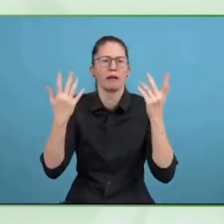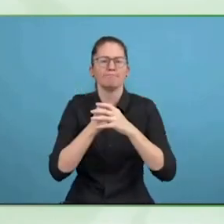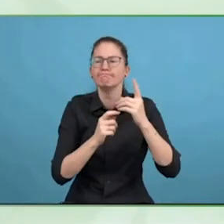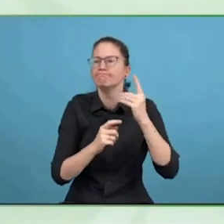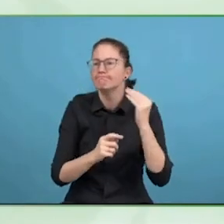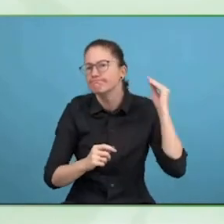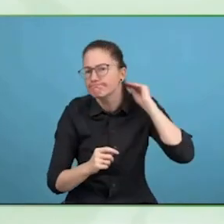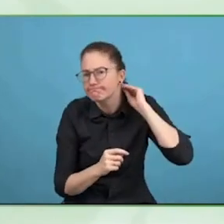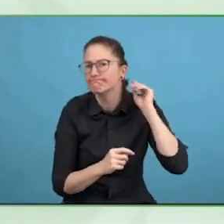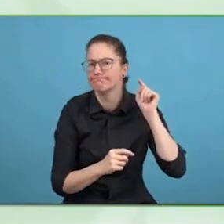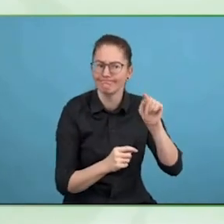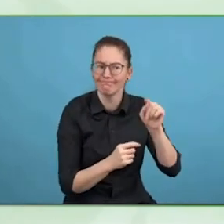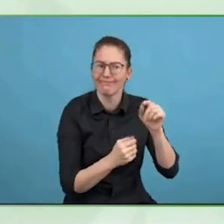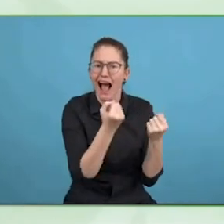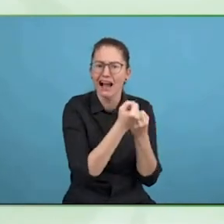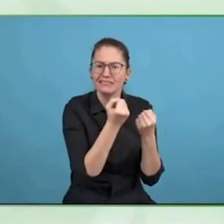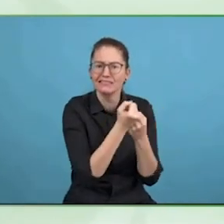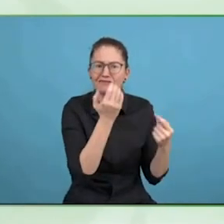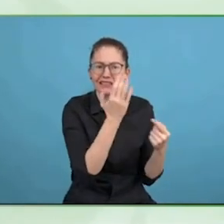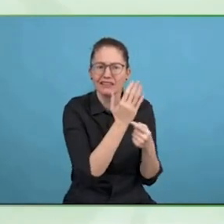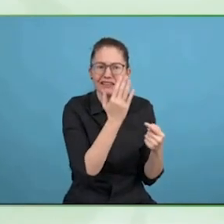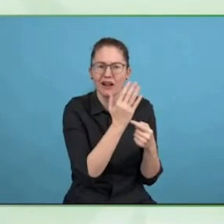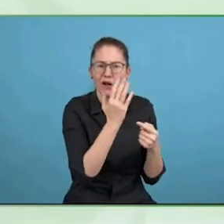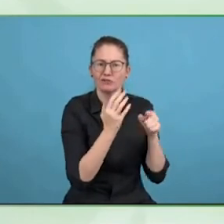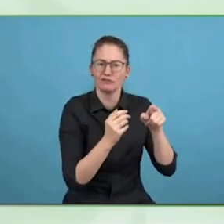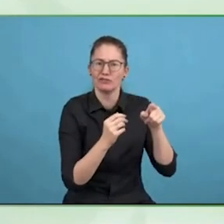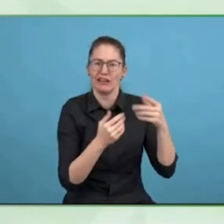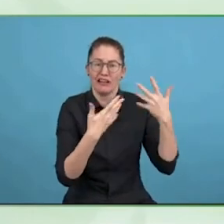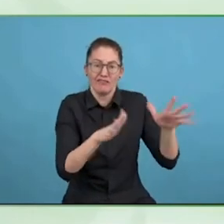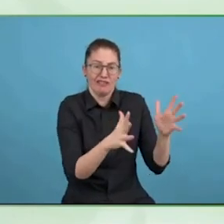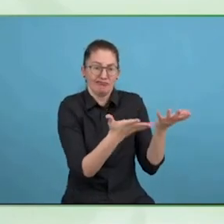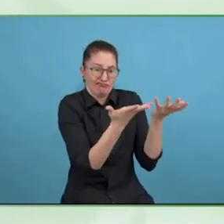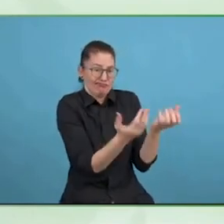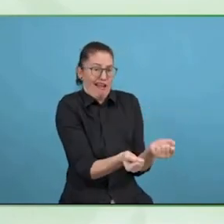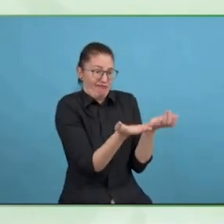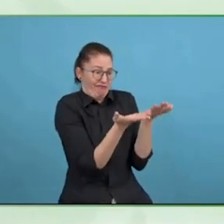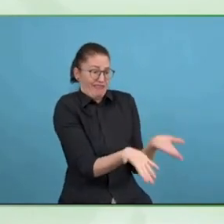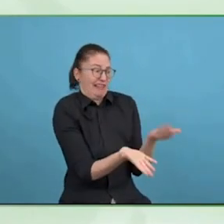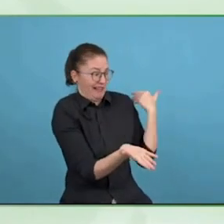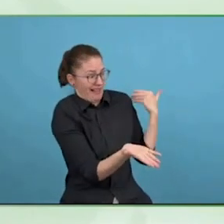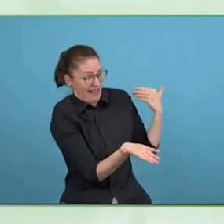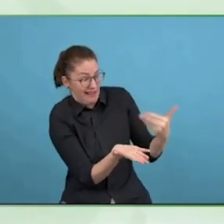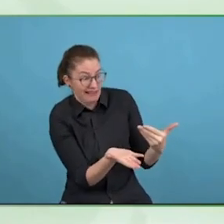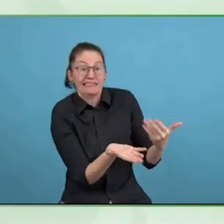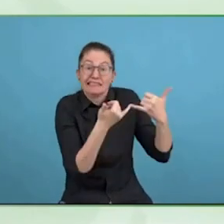So, they are our target group, and they need the solutions that must be created.